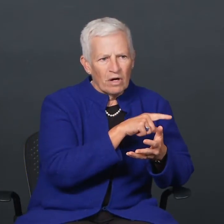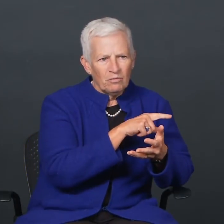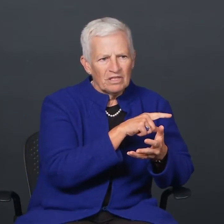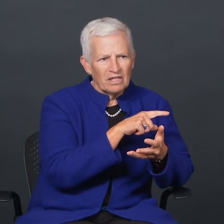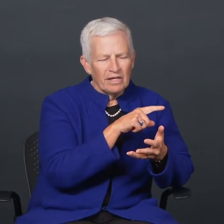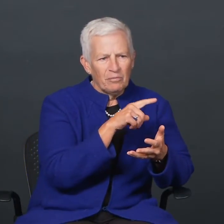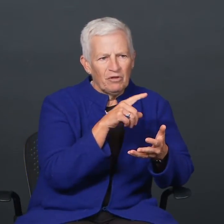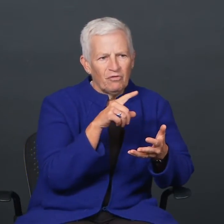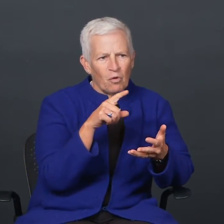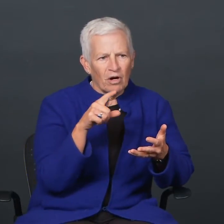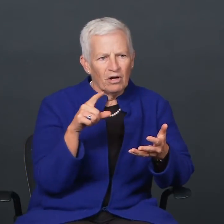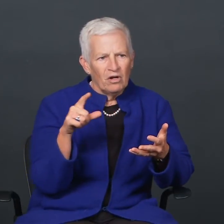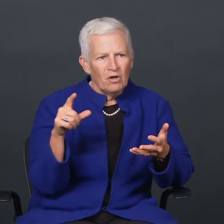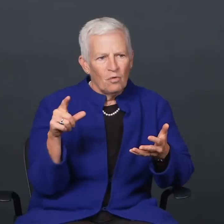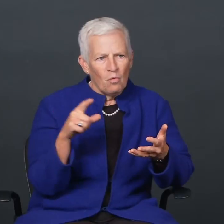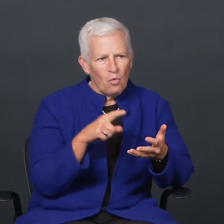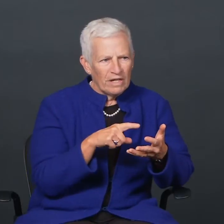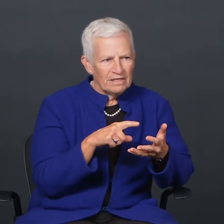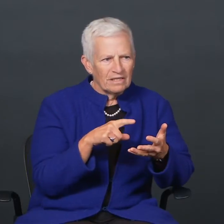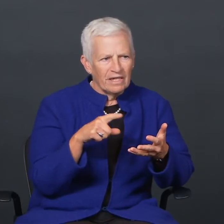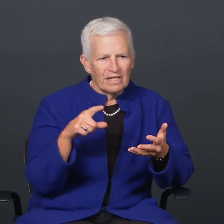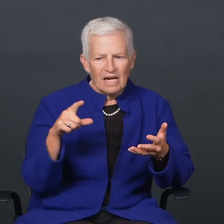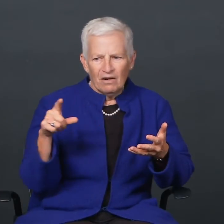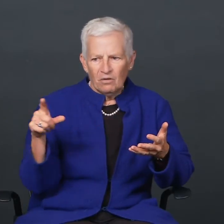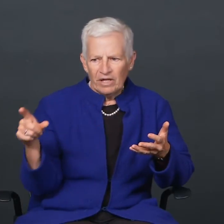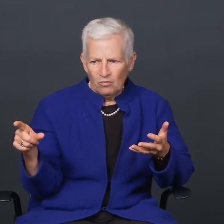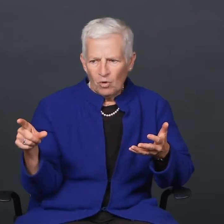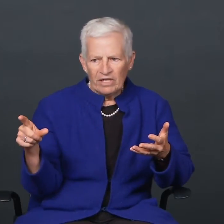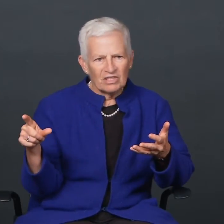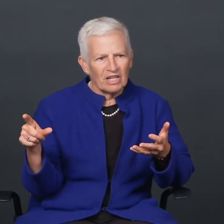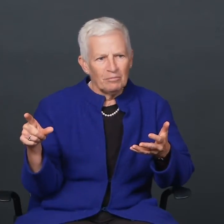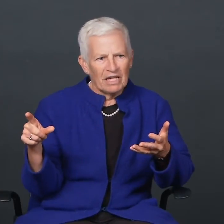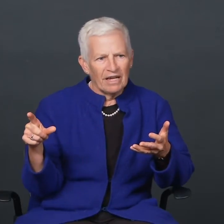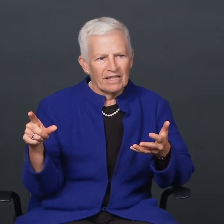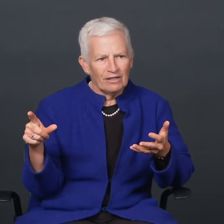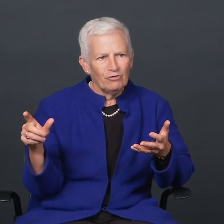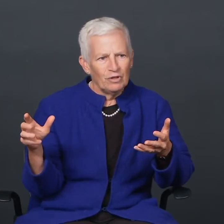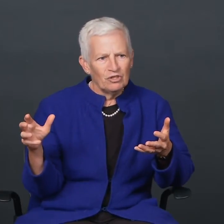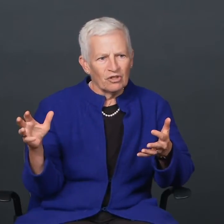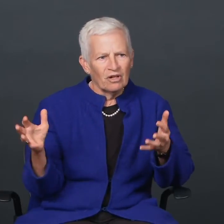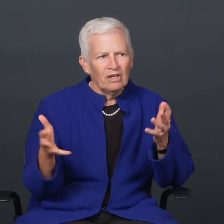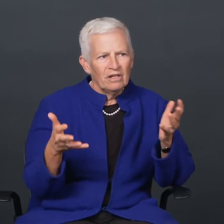what it was like before, what it's like now, and what it's going to be like in the future.